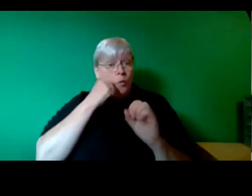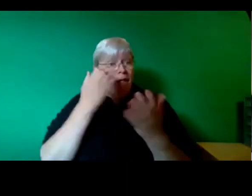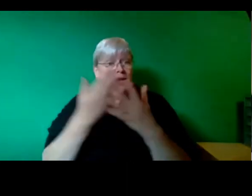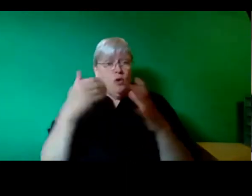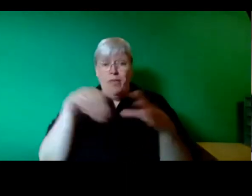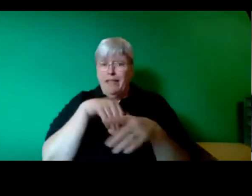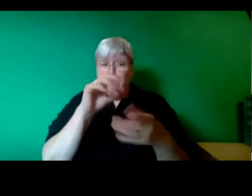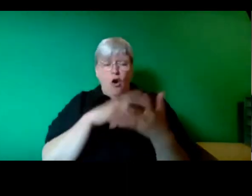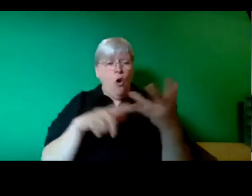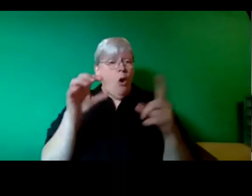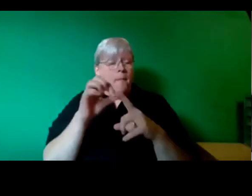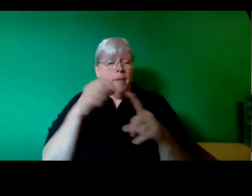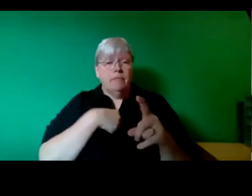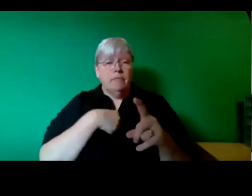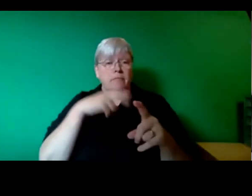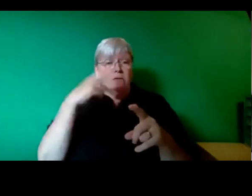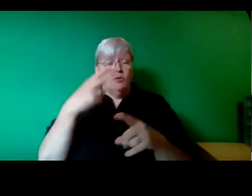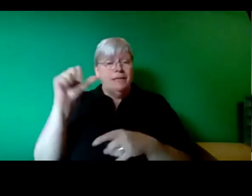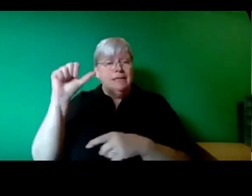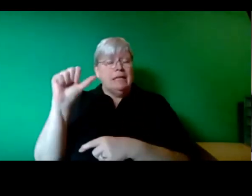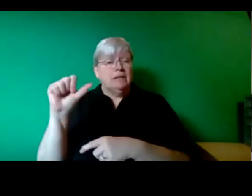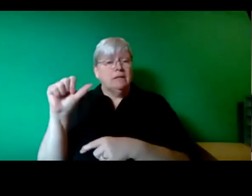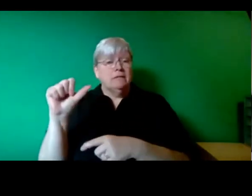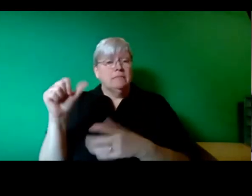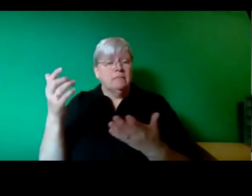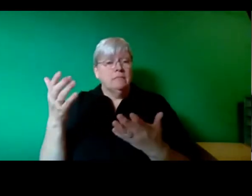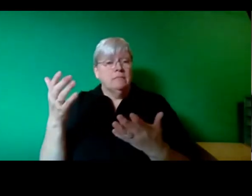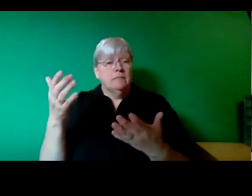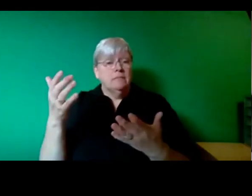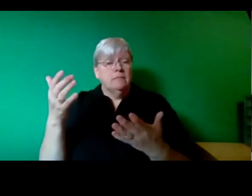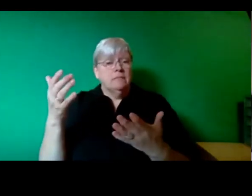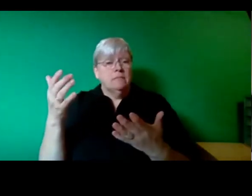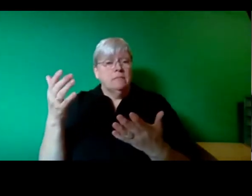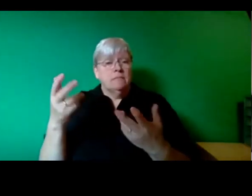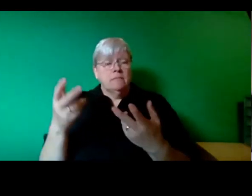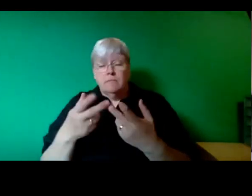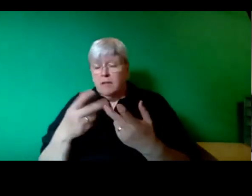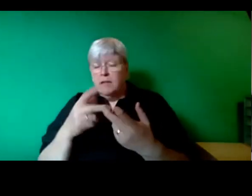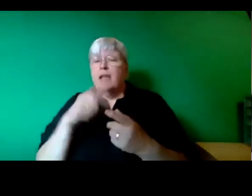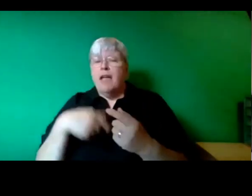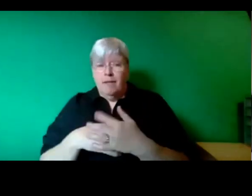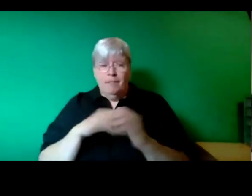and others for that agenda, then we have an opportunity to really change the narrative.